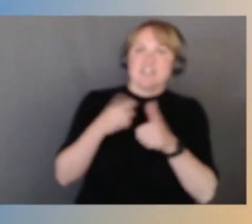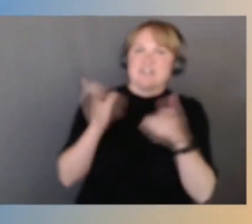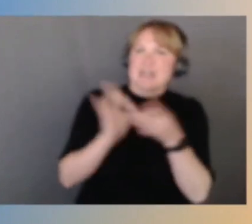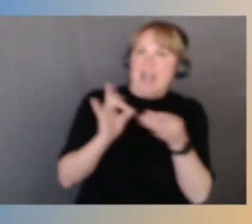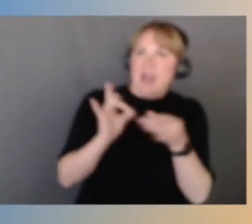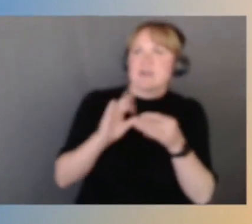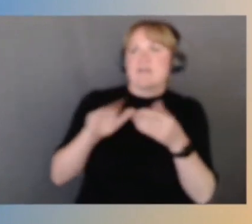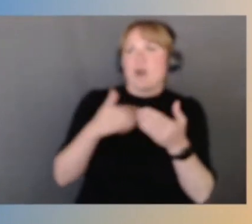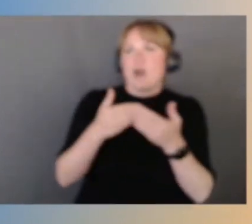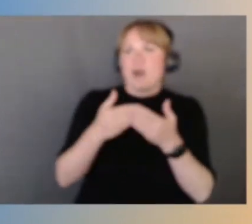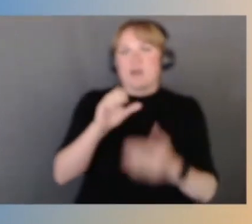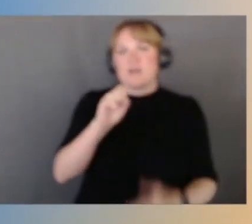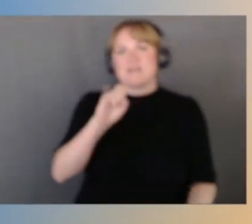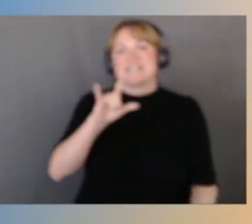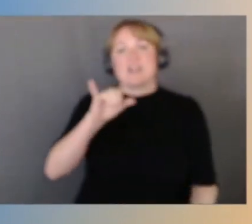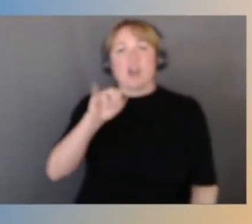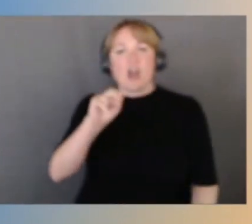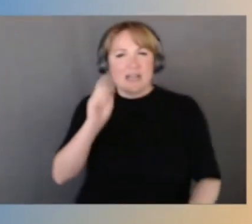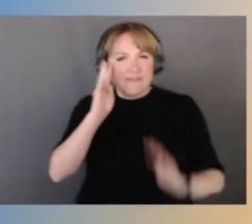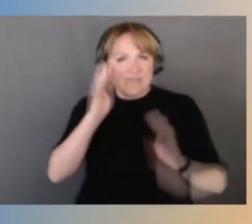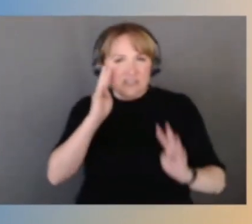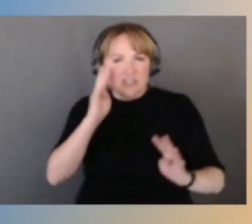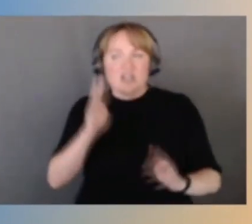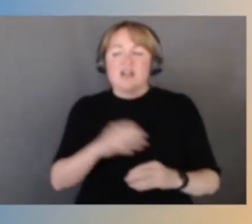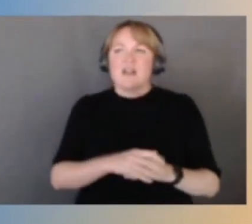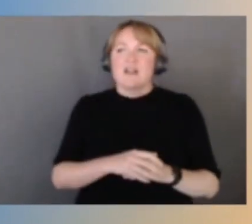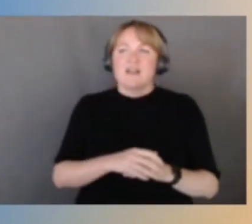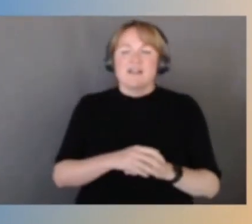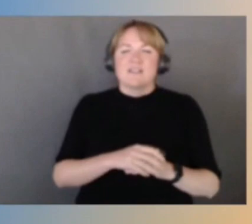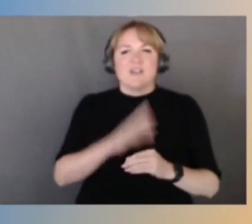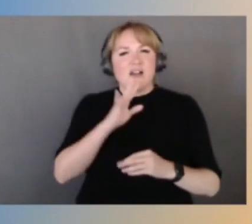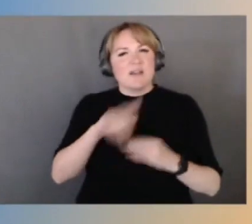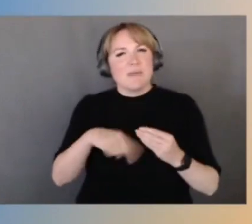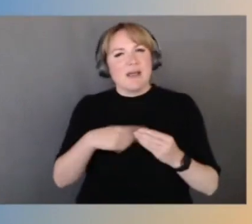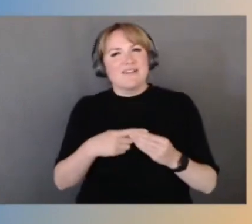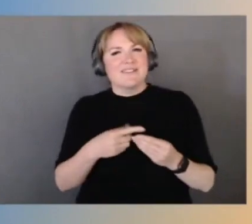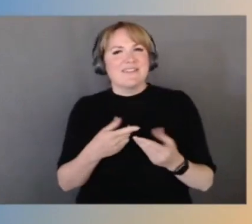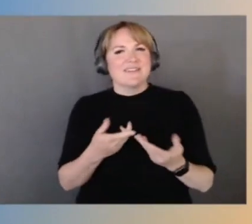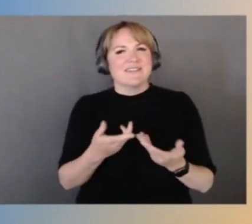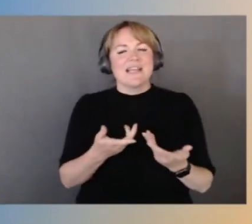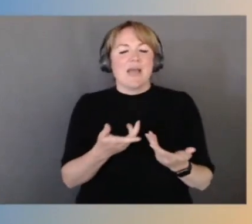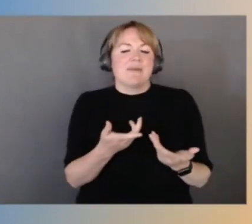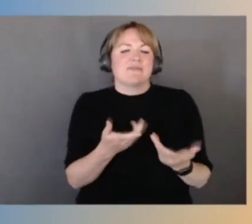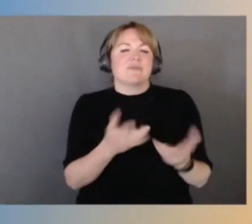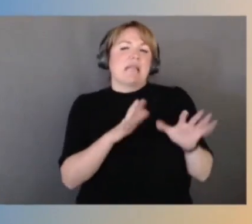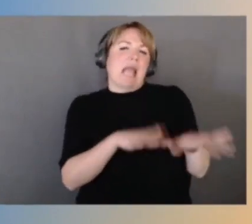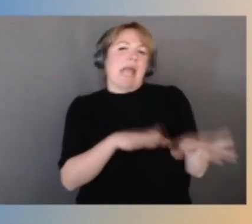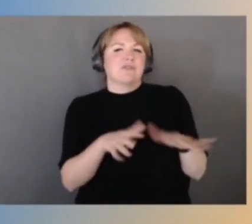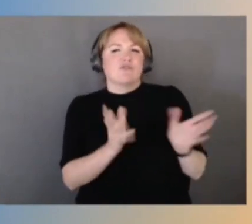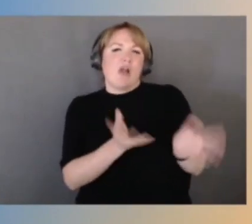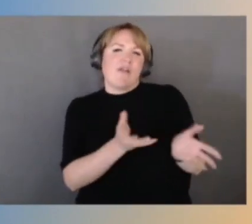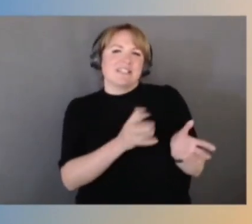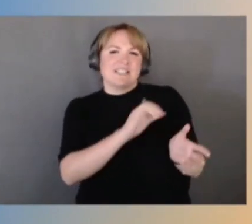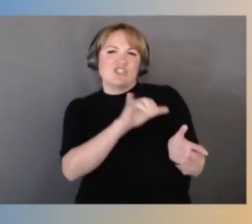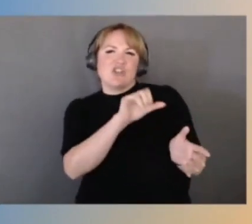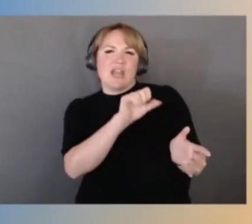the story of how a casual almost passerby conversation between James and Peter DeSantis led to